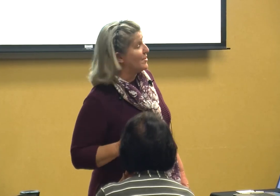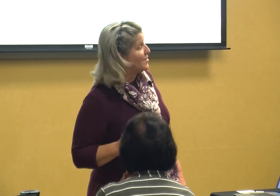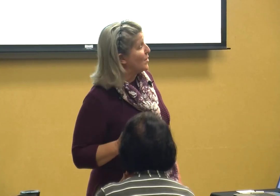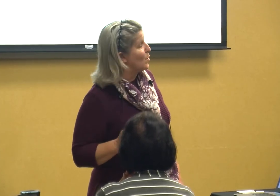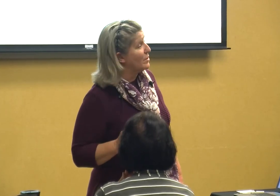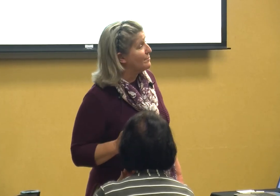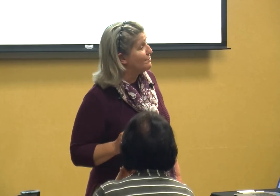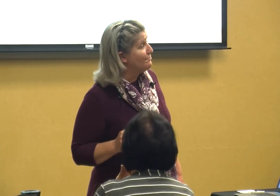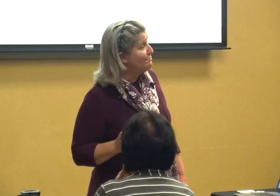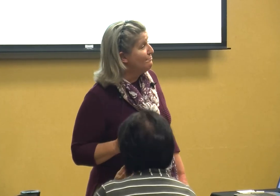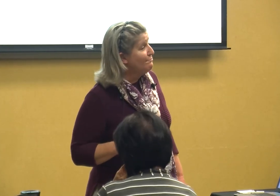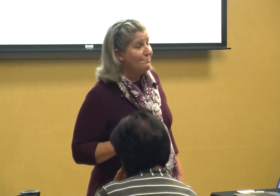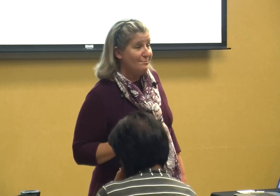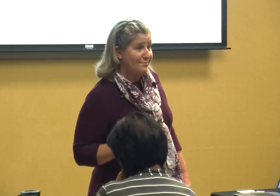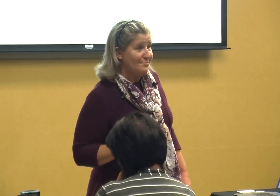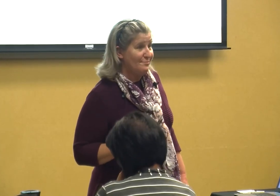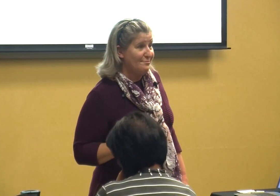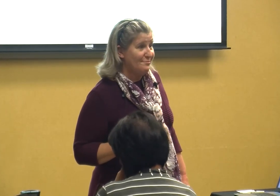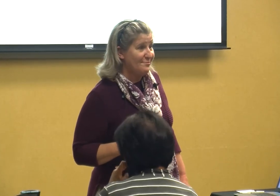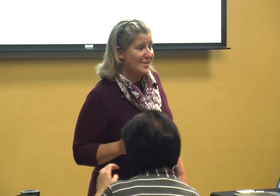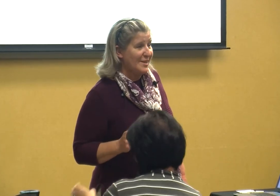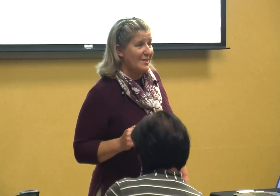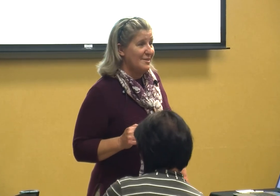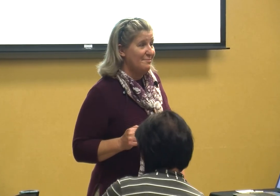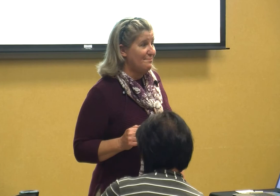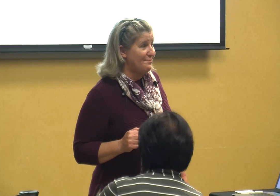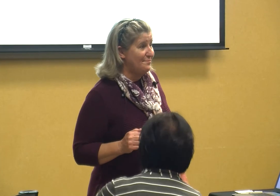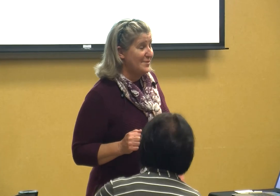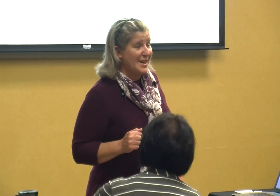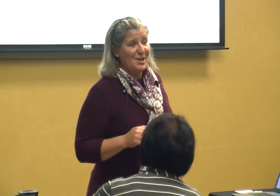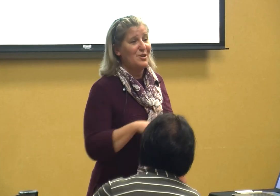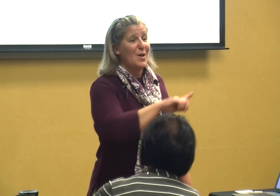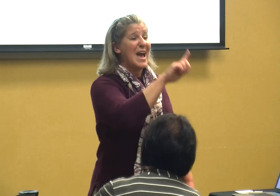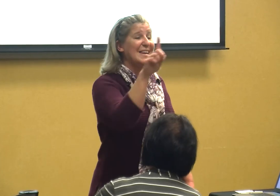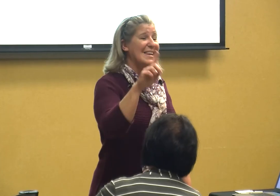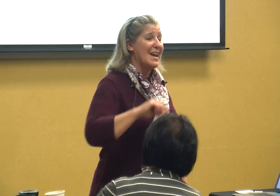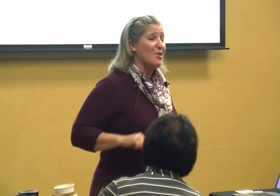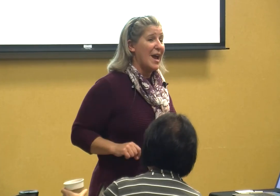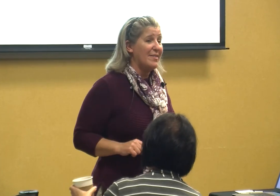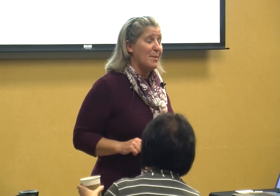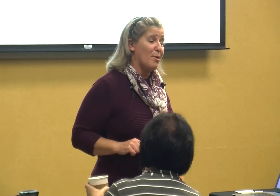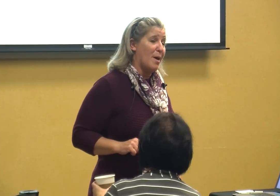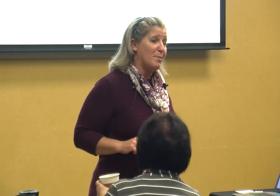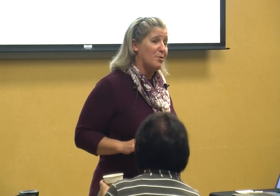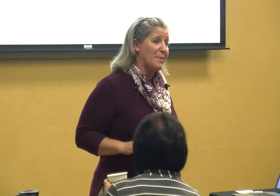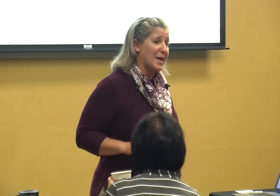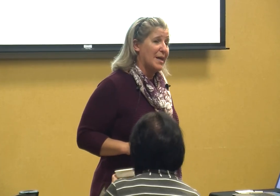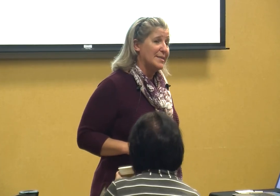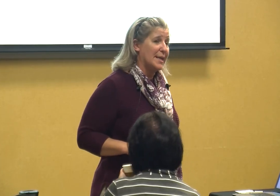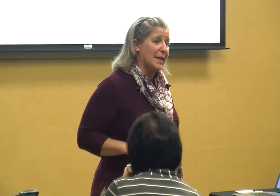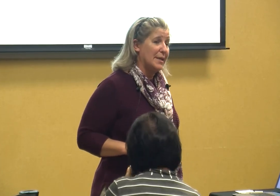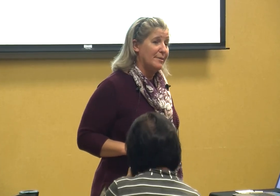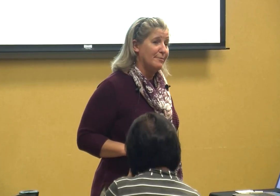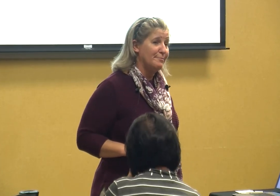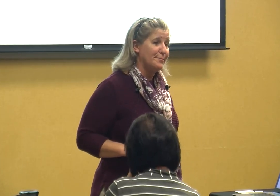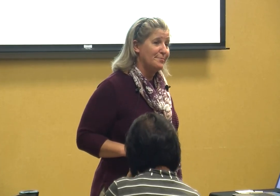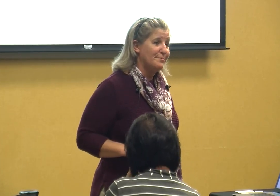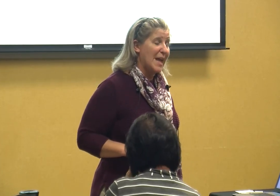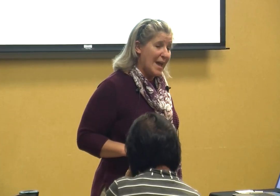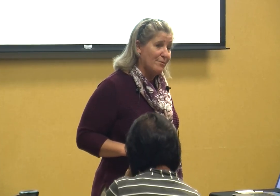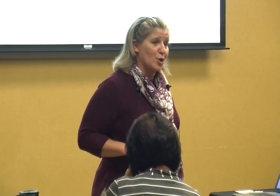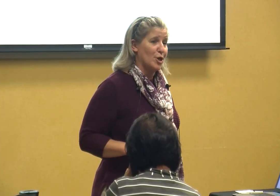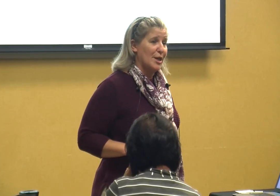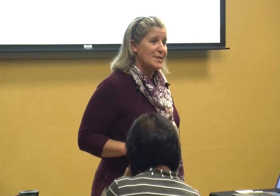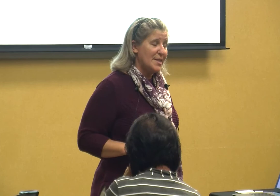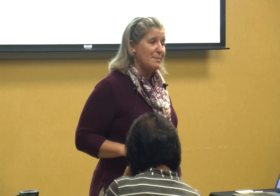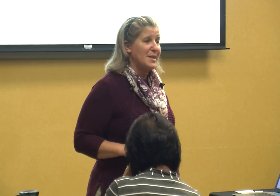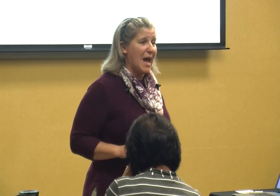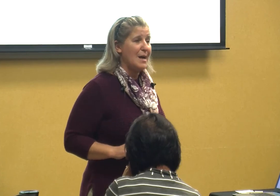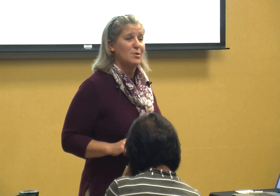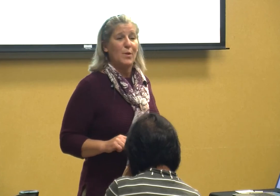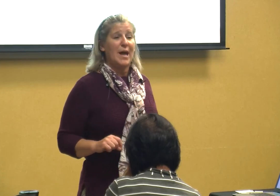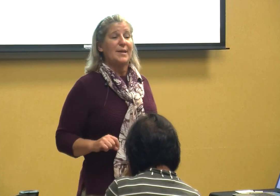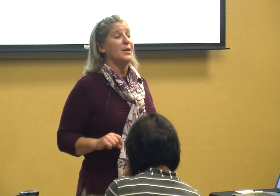the store you know I've never had that problem for my kids again ever sometimes we got to do